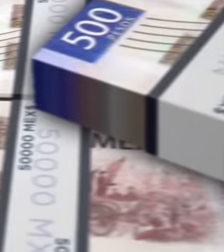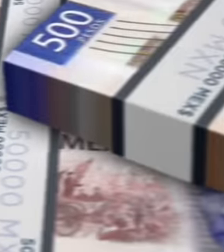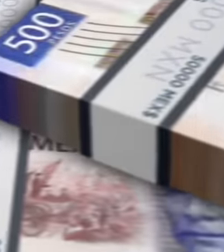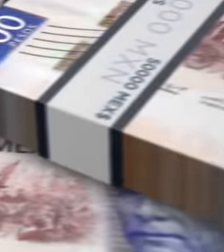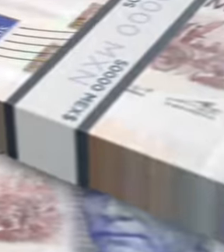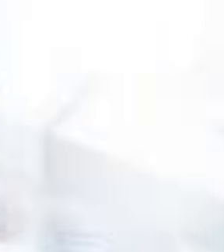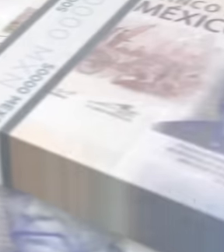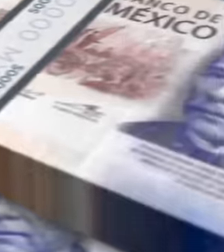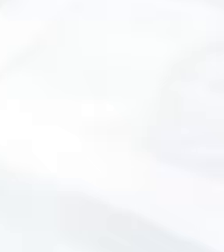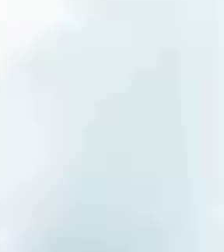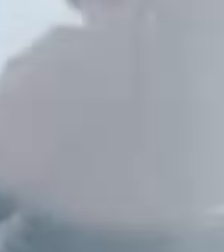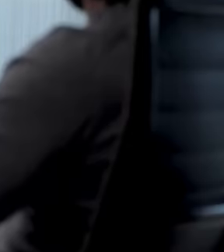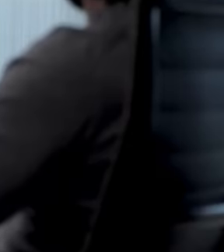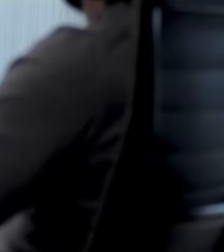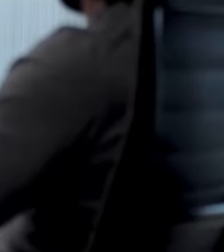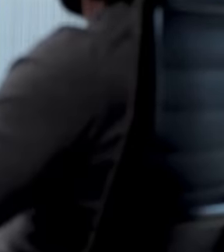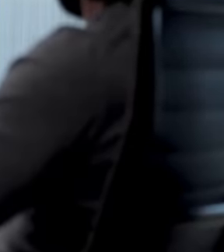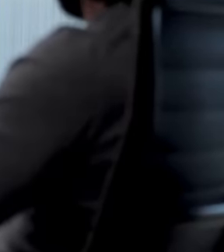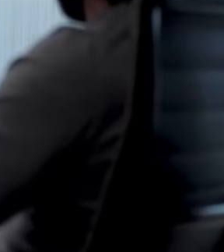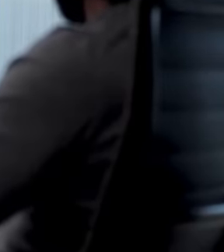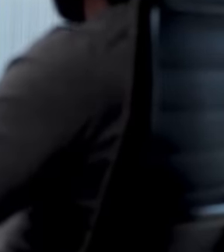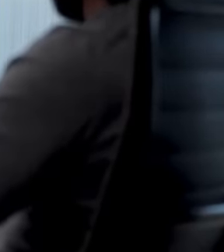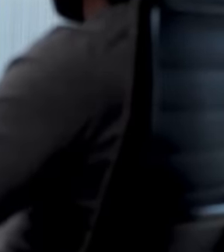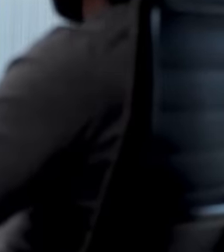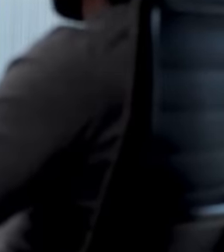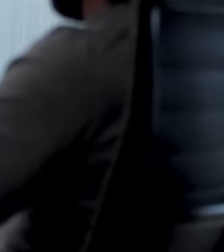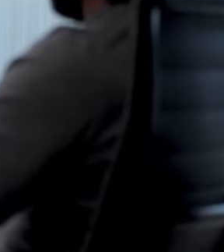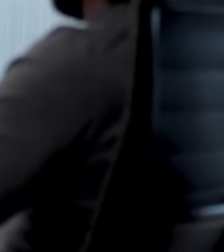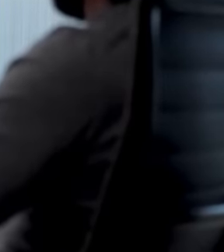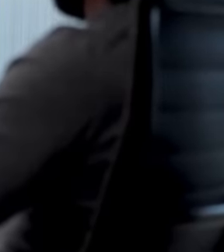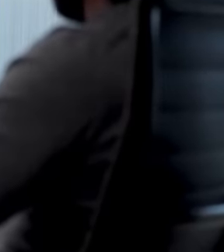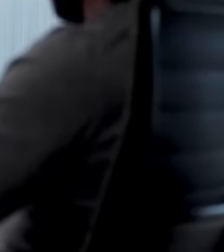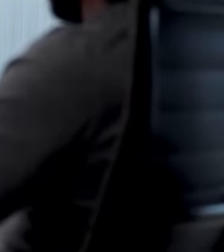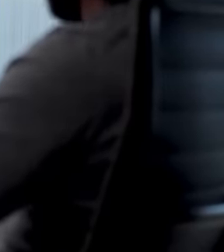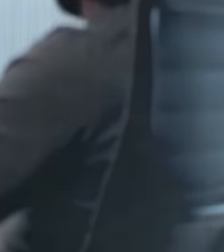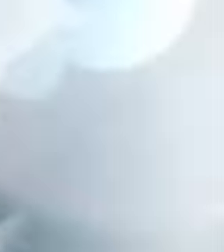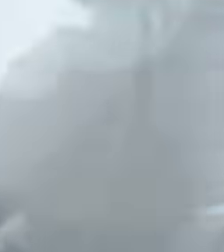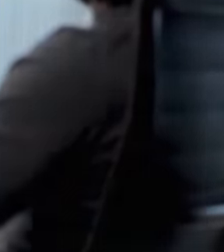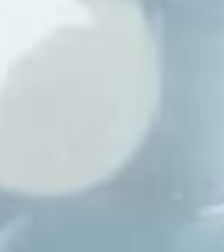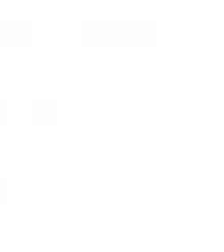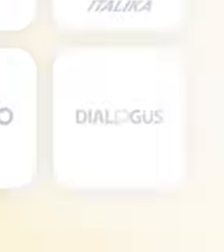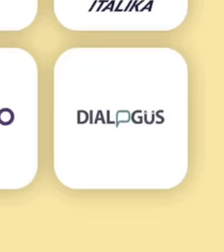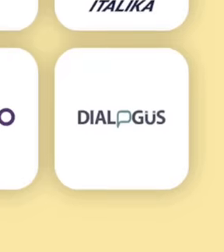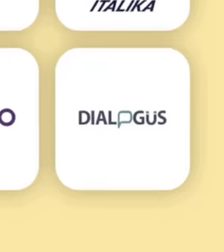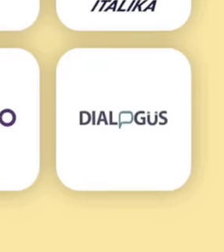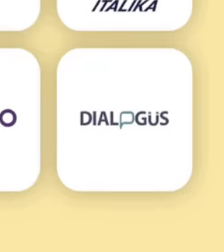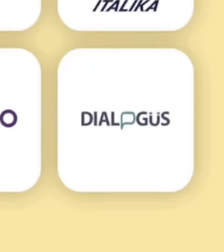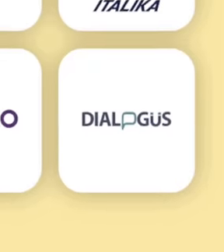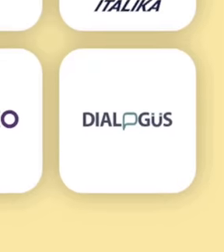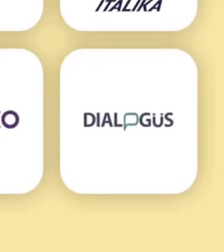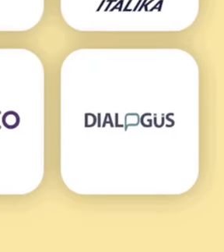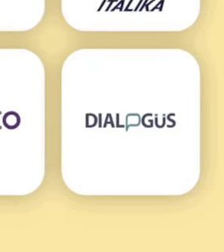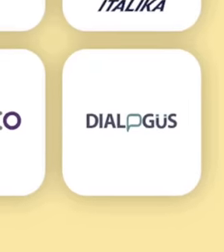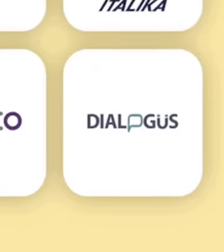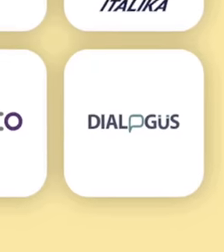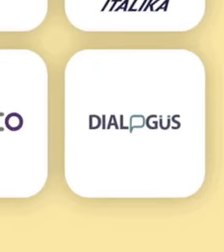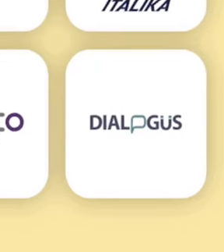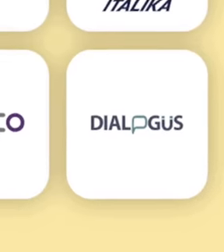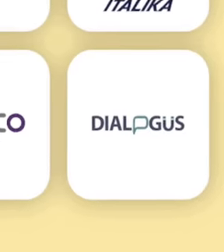Salinas pliego has with his Electra Banco Azteca total play companies among others who